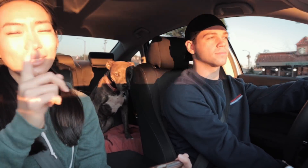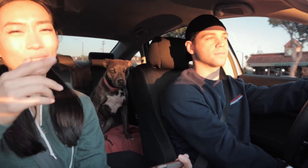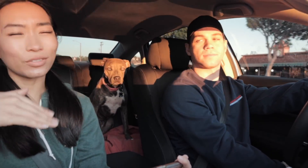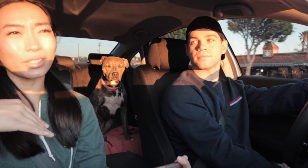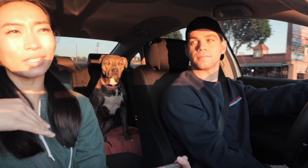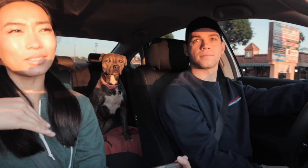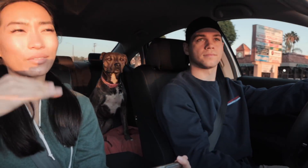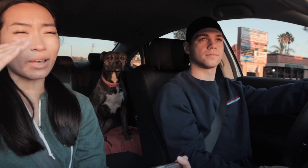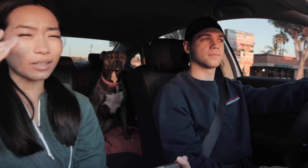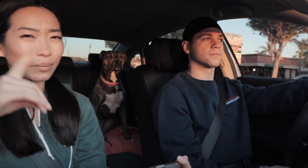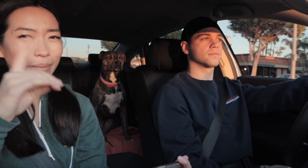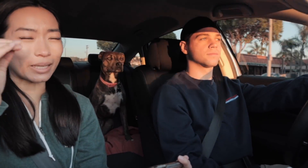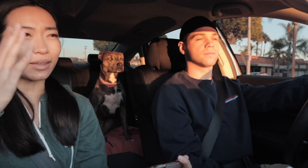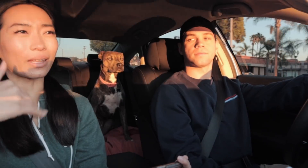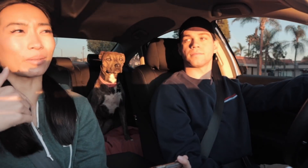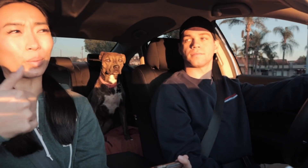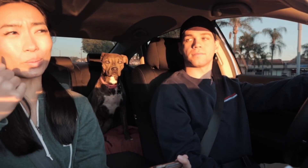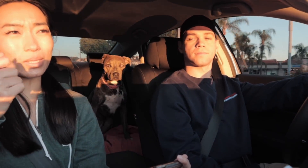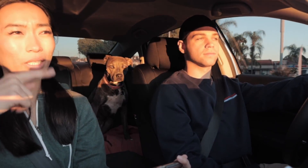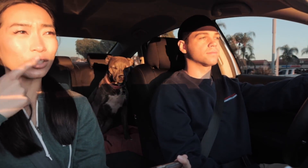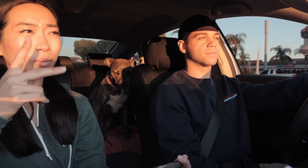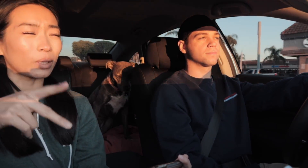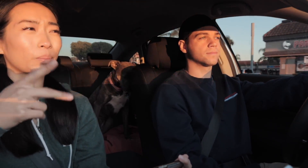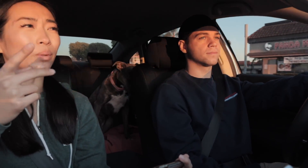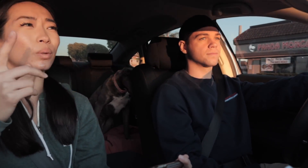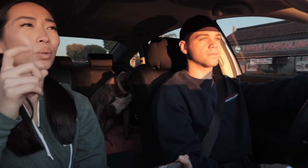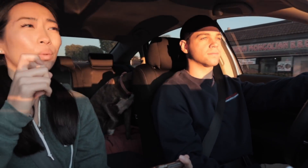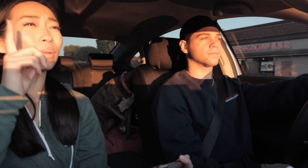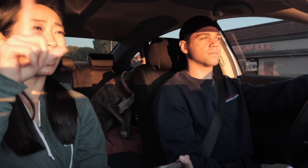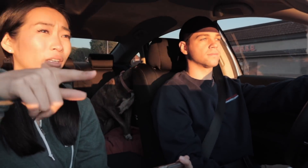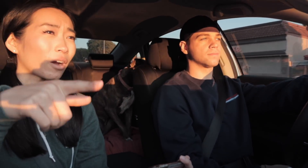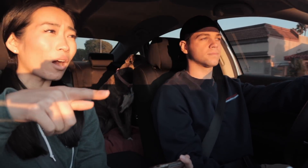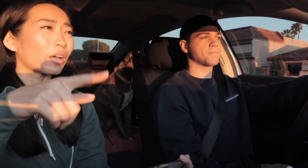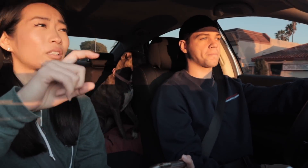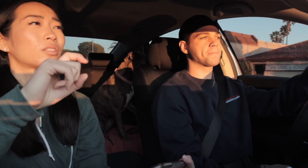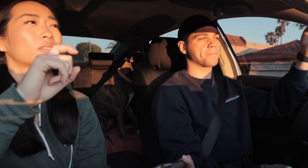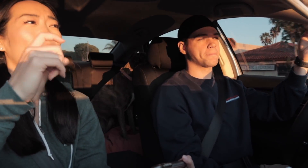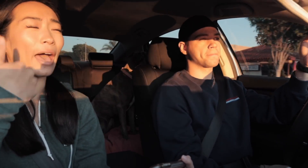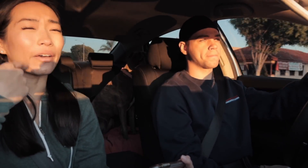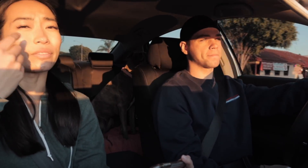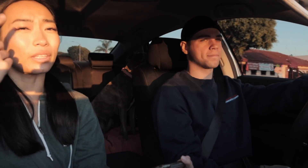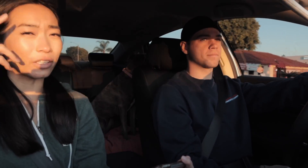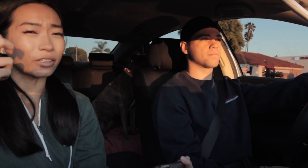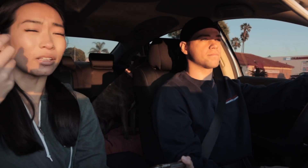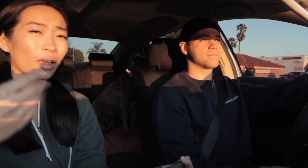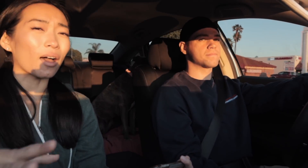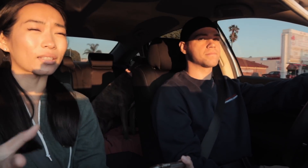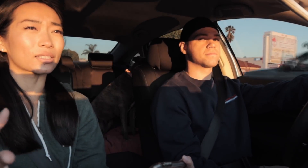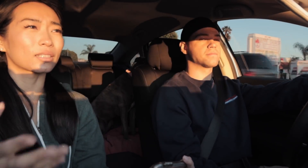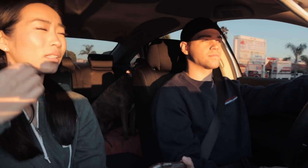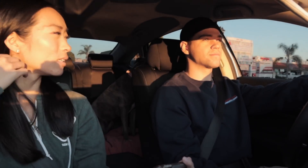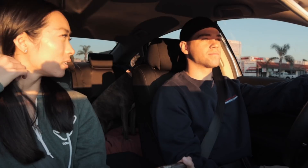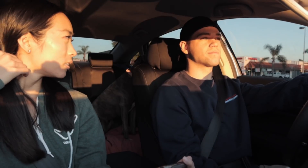different development than most hearing people who later on have hearing loss.